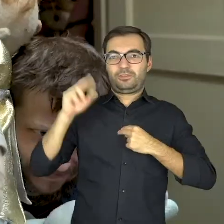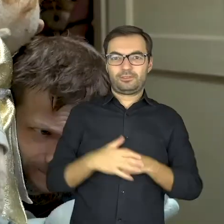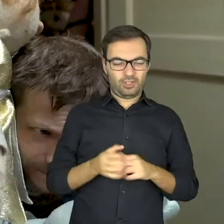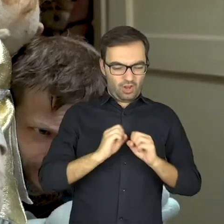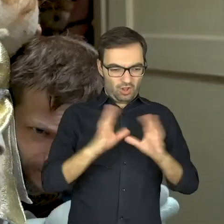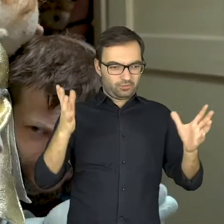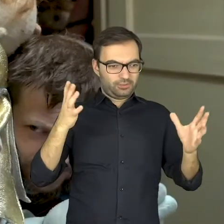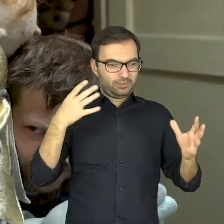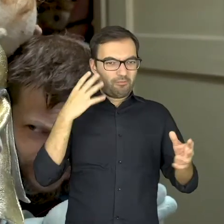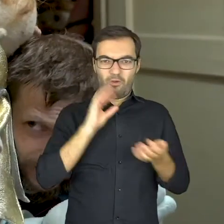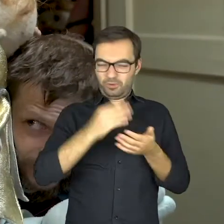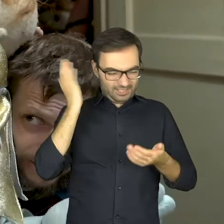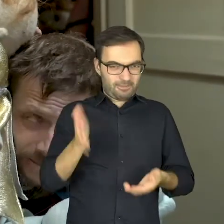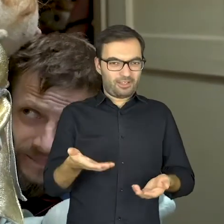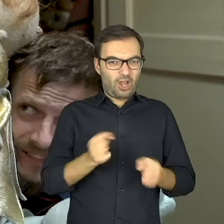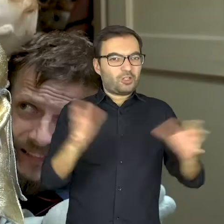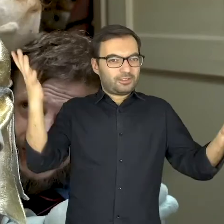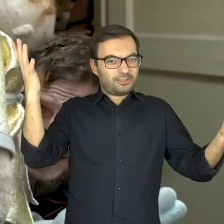OF COURSE, it won’t!!